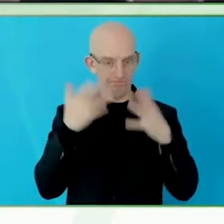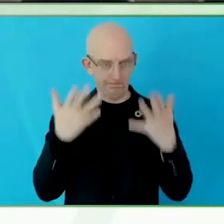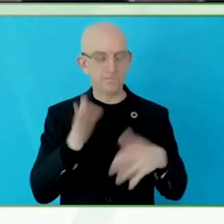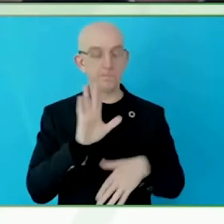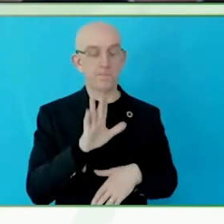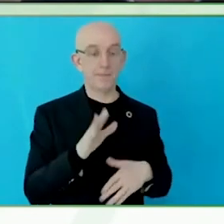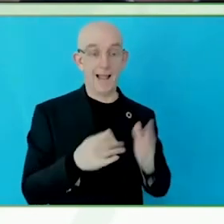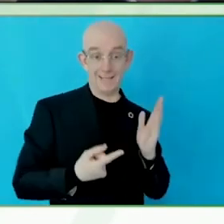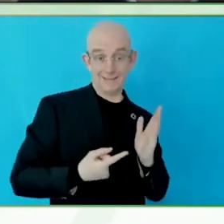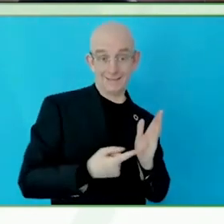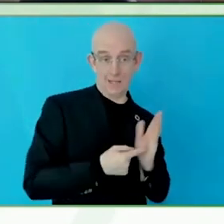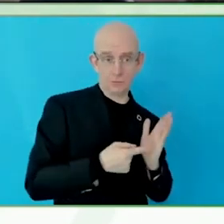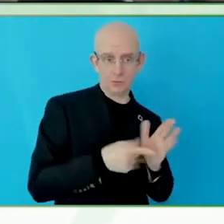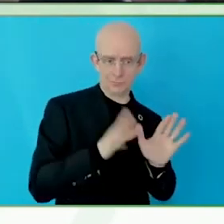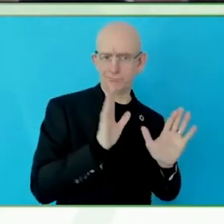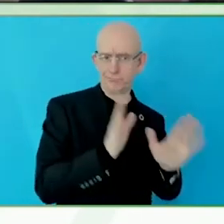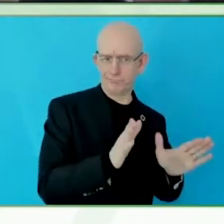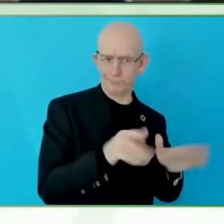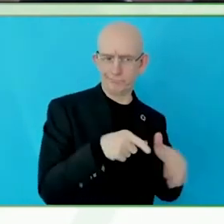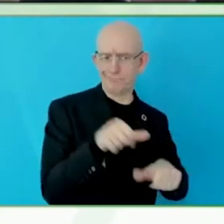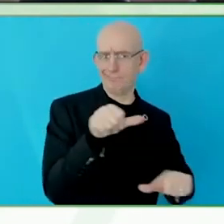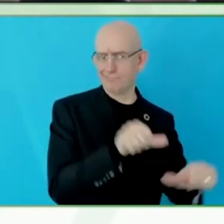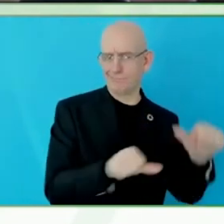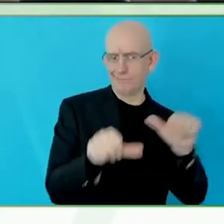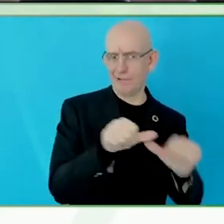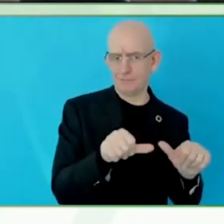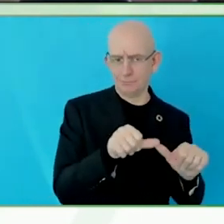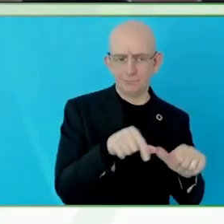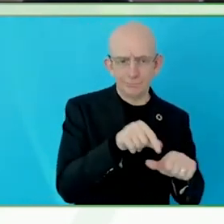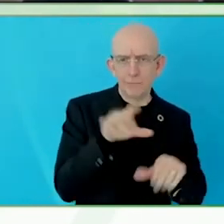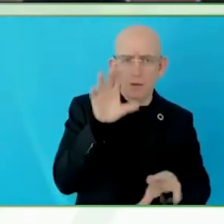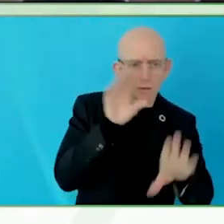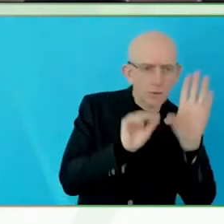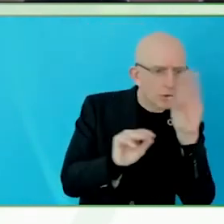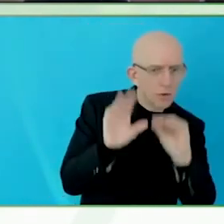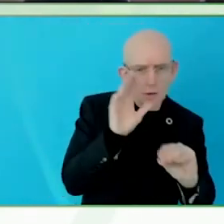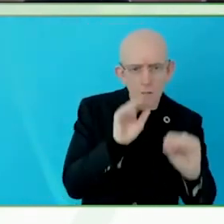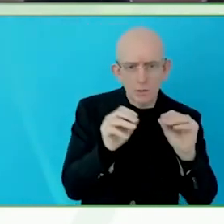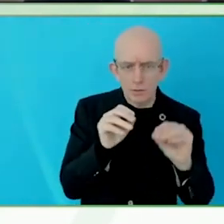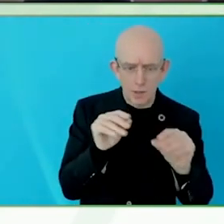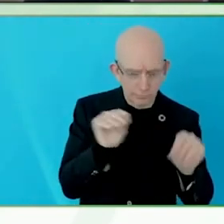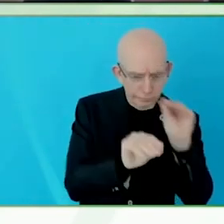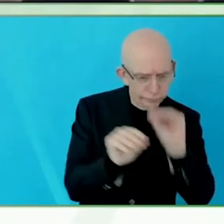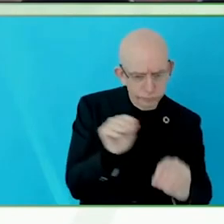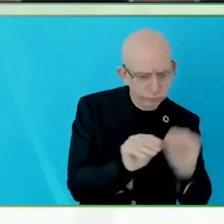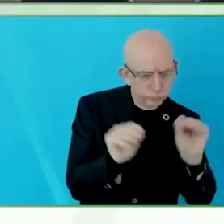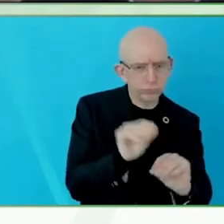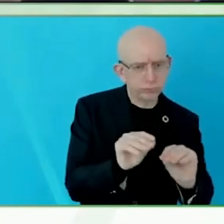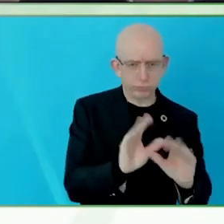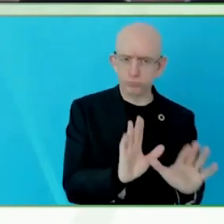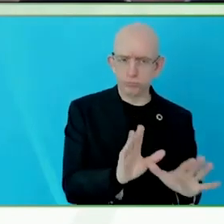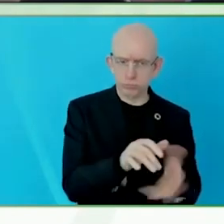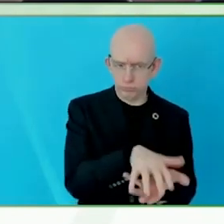no longer force people to adapt to those monosensorial ways of performing. There will be another way around.